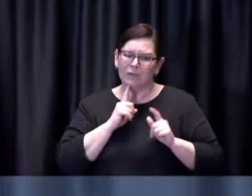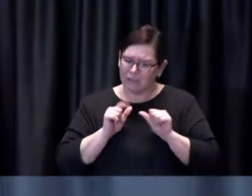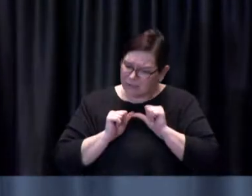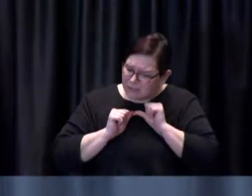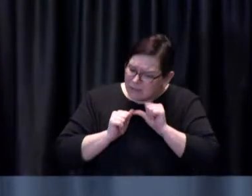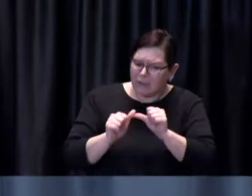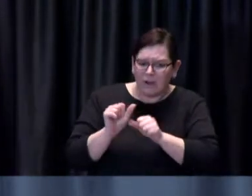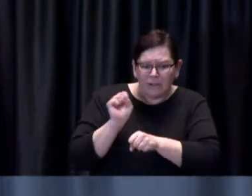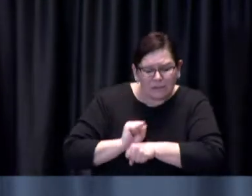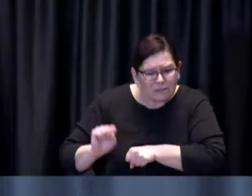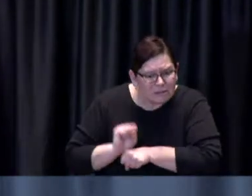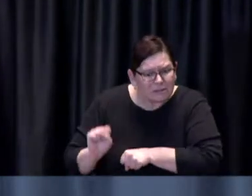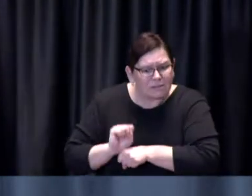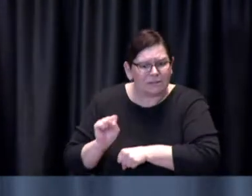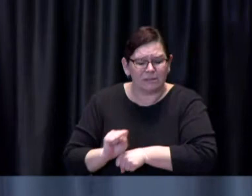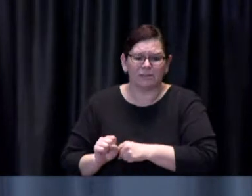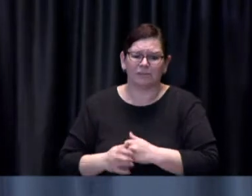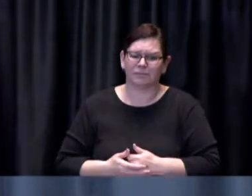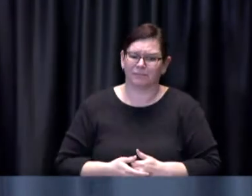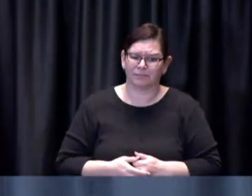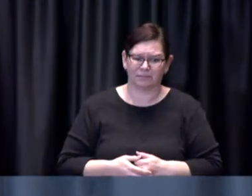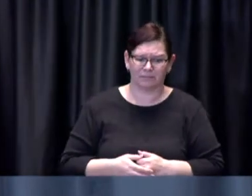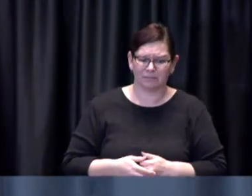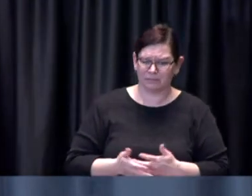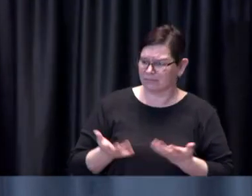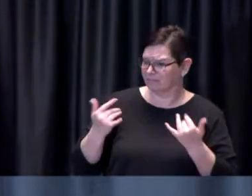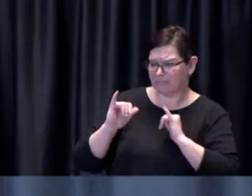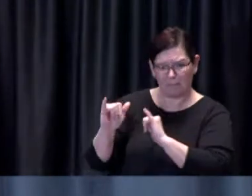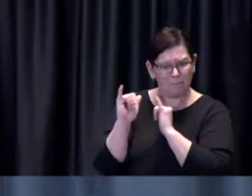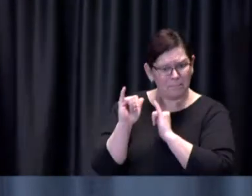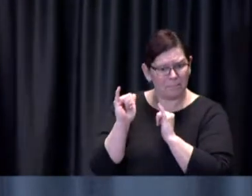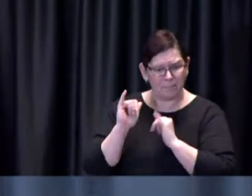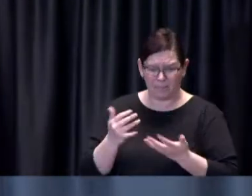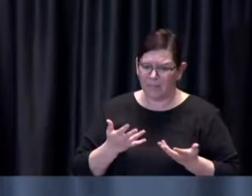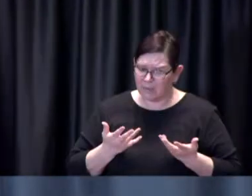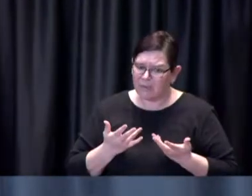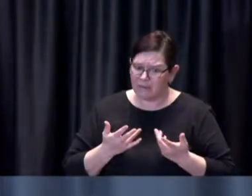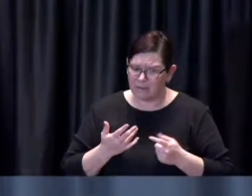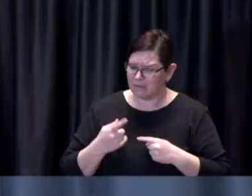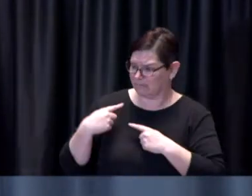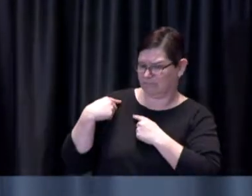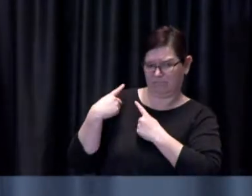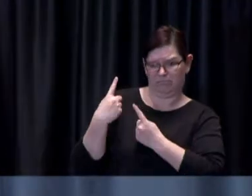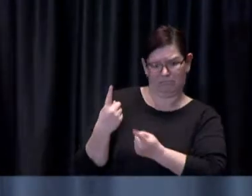interested with what we saw happen in the past the number of days of some of our health care partners